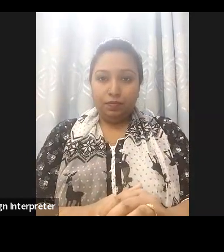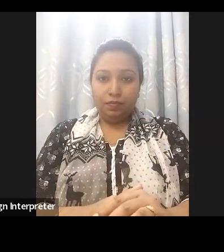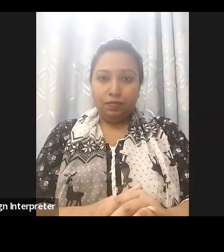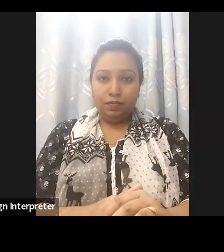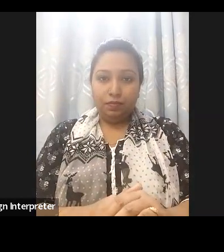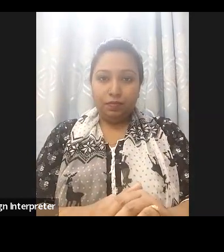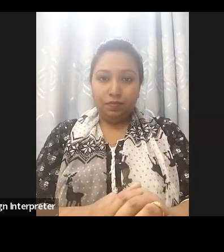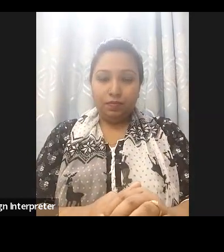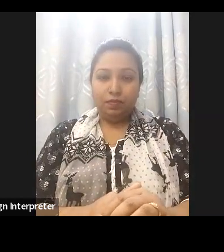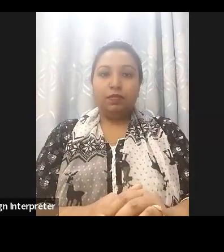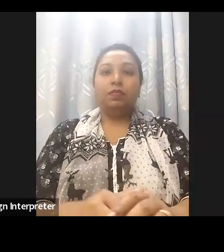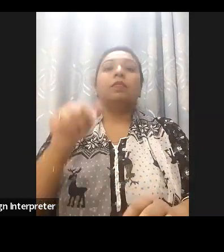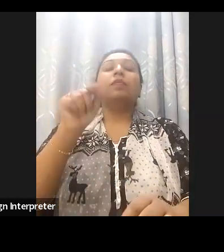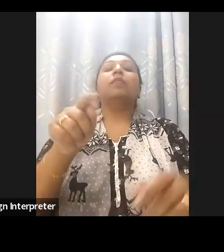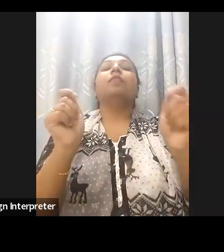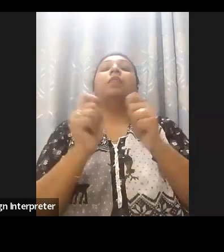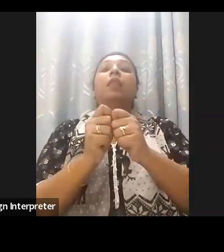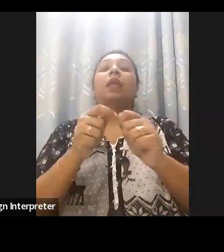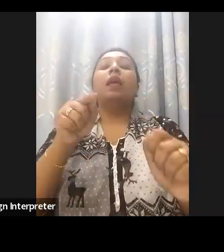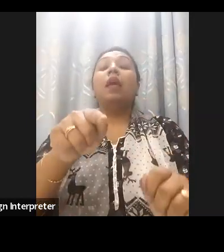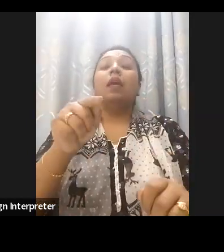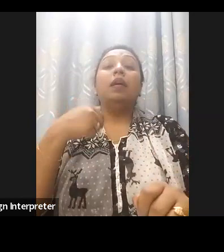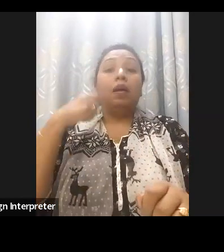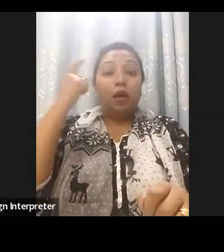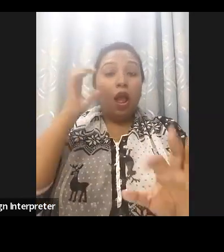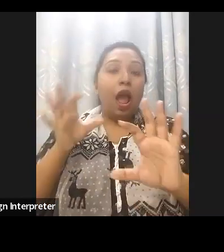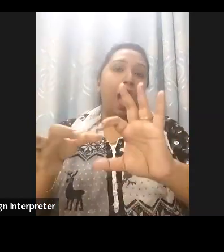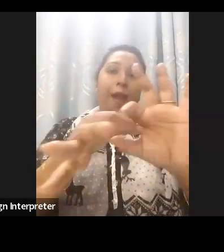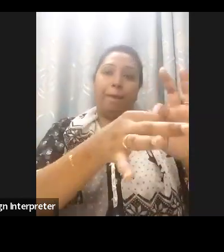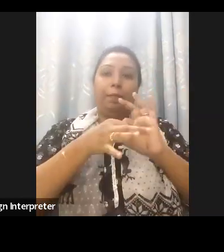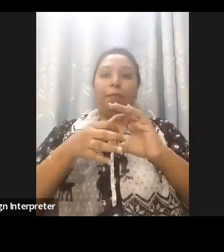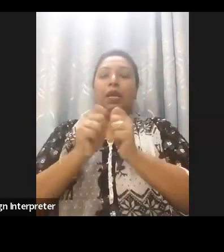collaboration with Disabled Peoples International and its National Assemblies also with the European